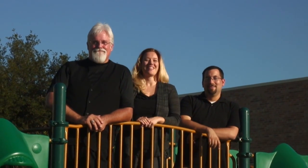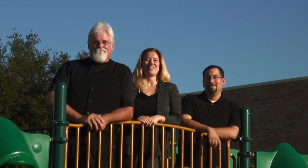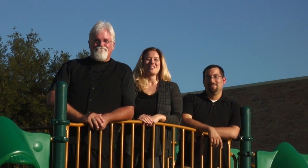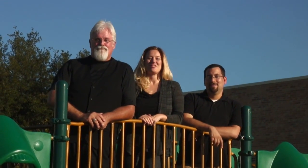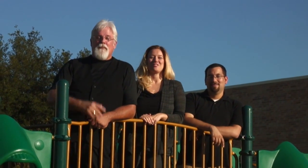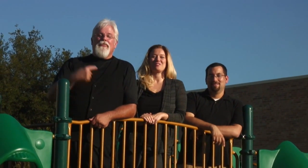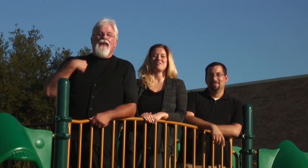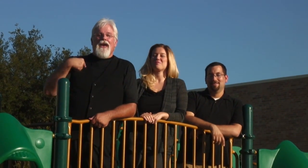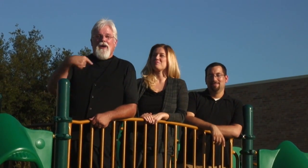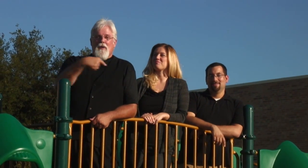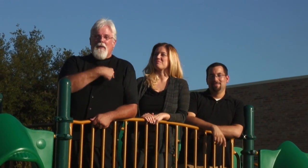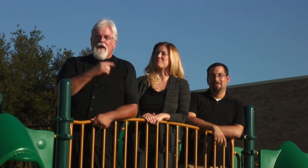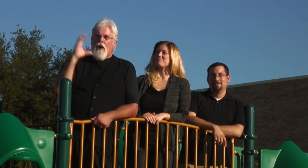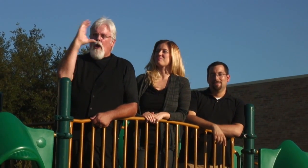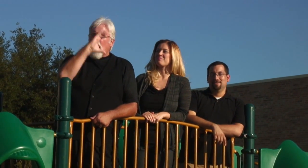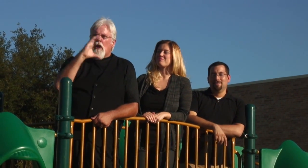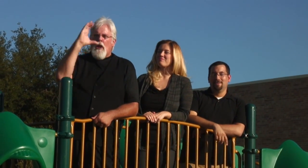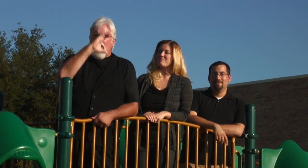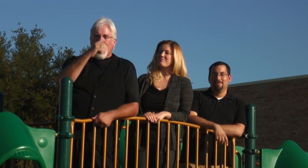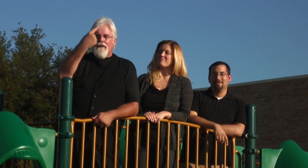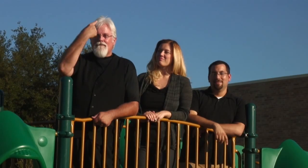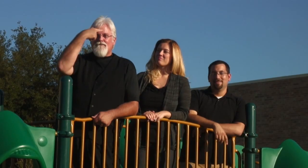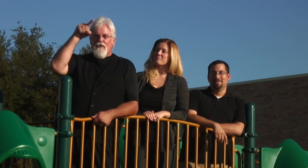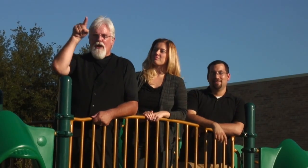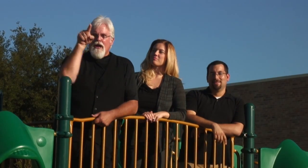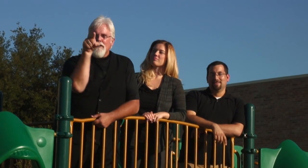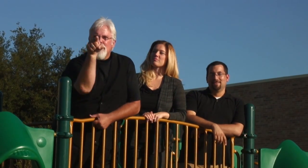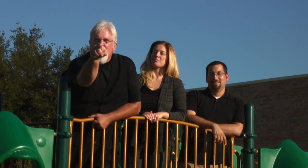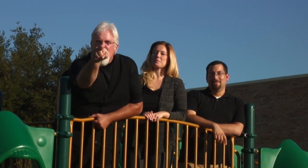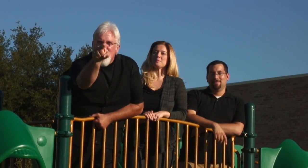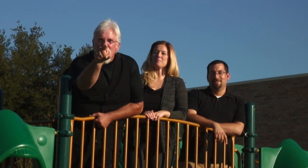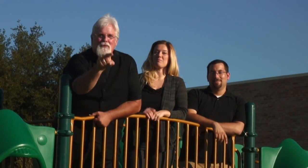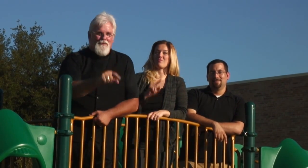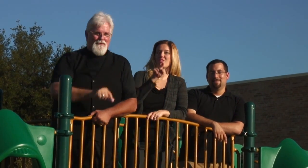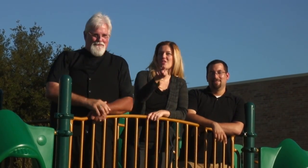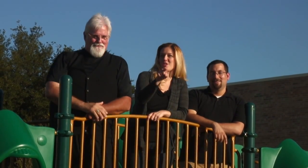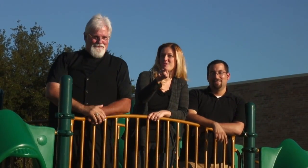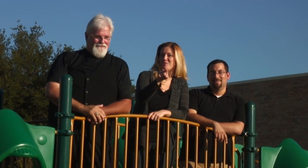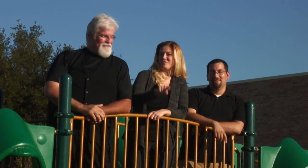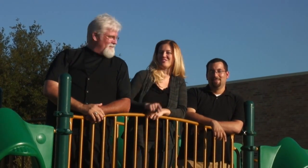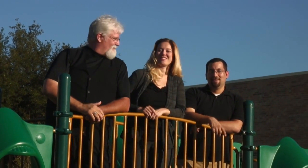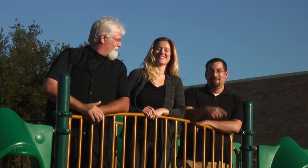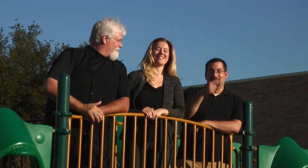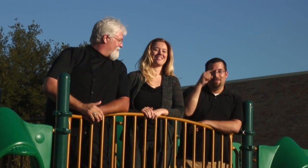Mark: And we're looking for you... Candice: for you...